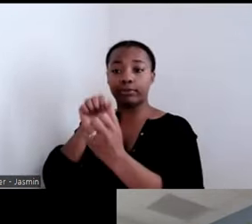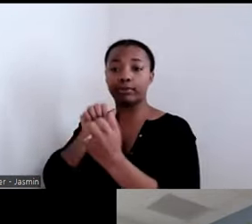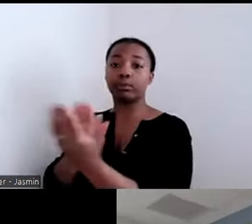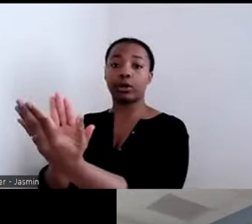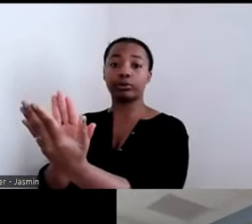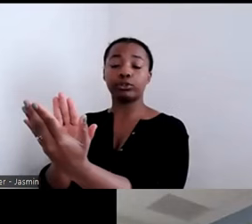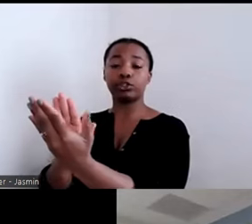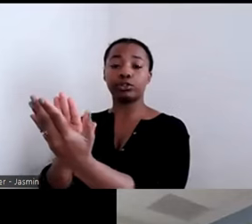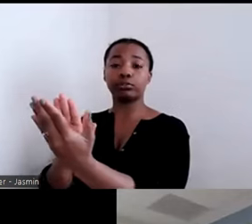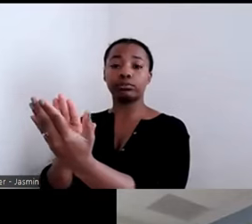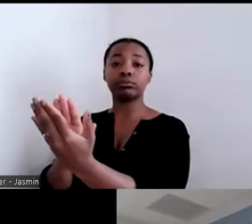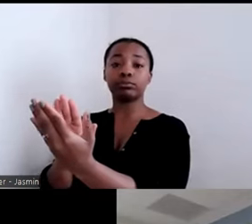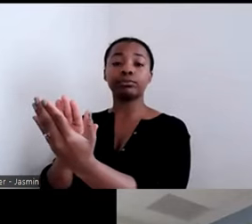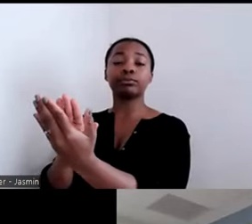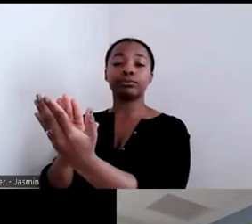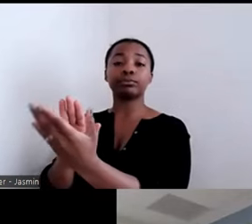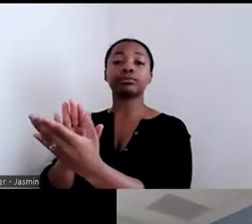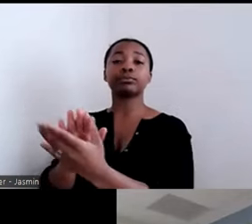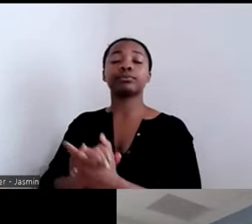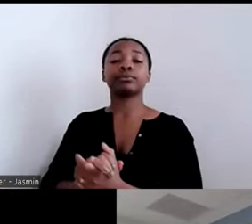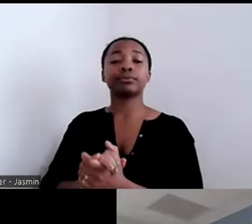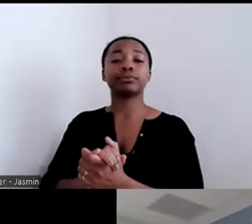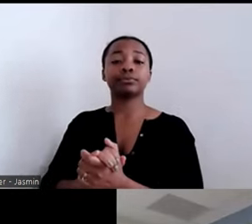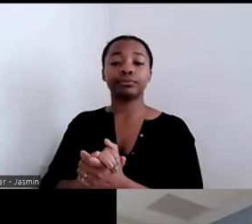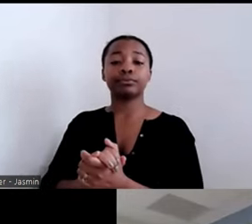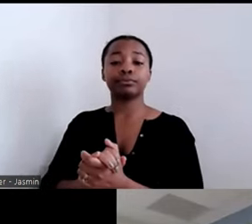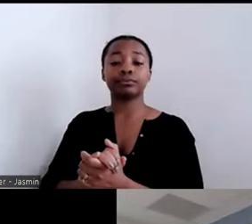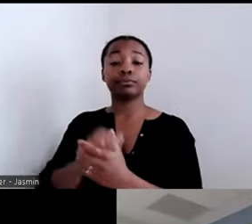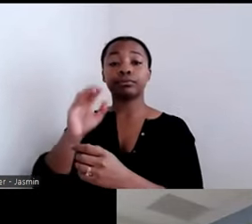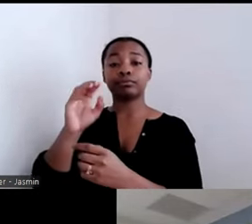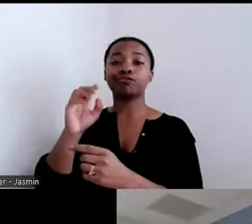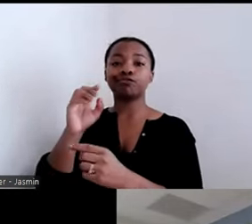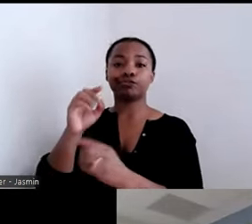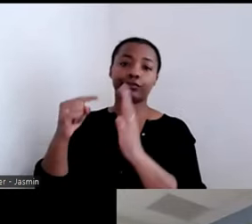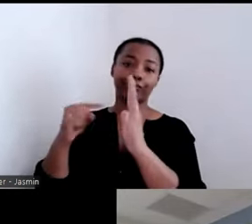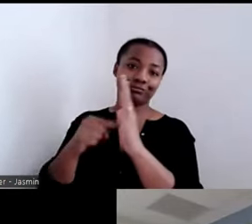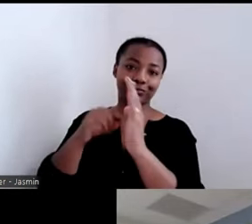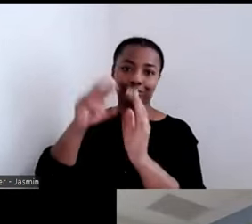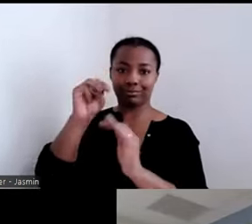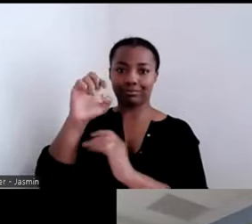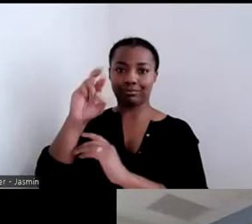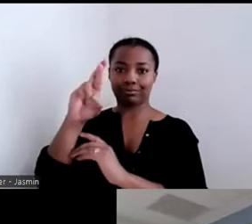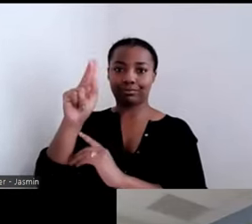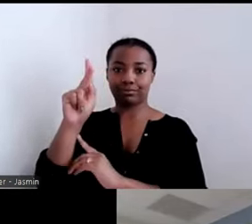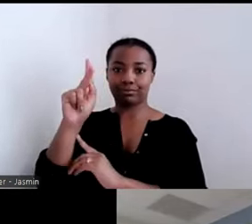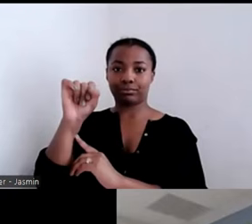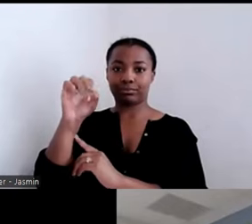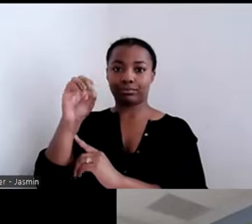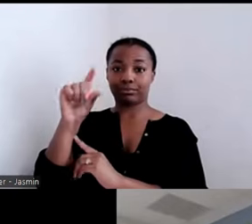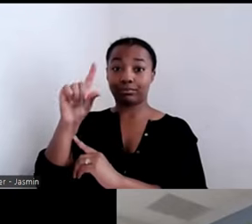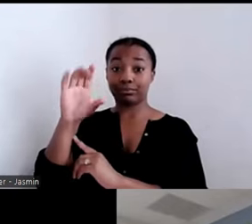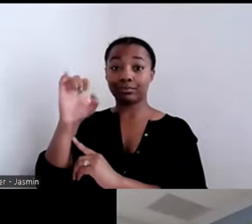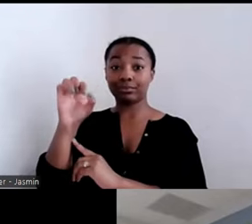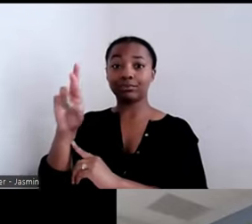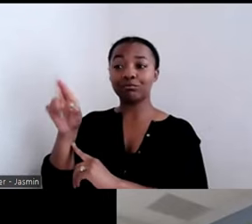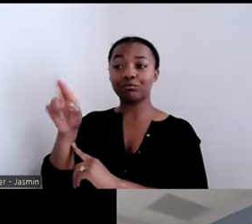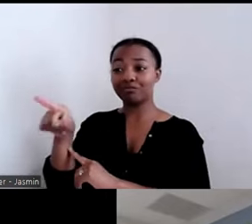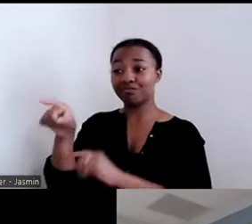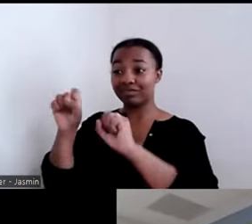doing some work on this, Mark Salzer, can say that using this approach, three out